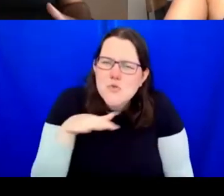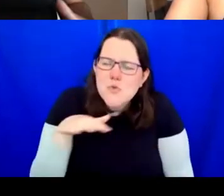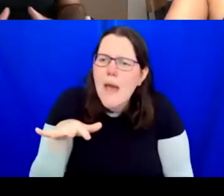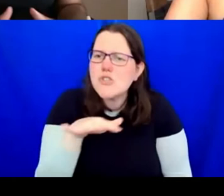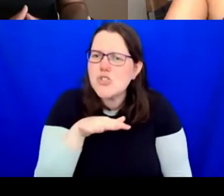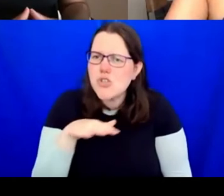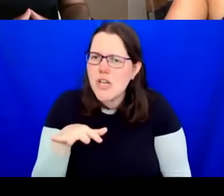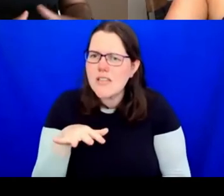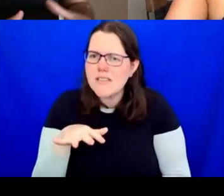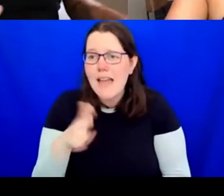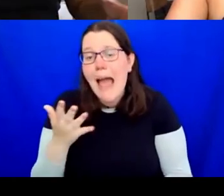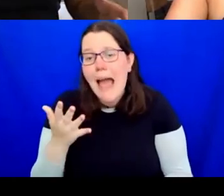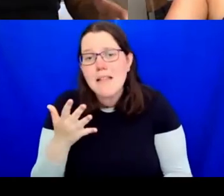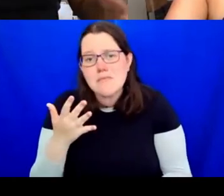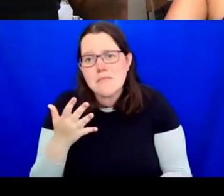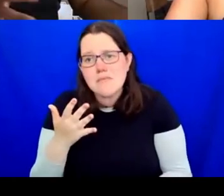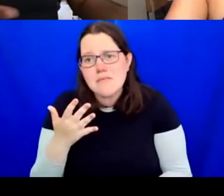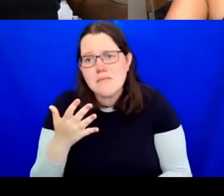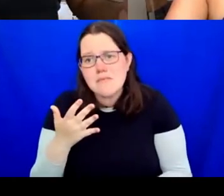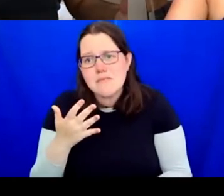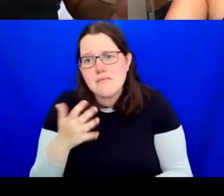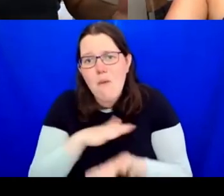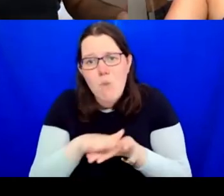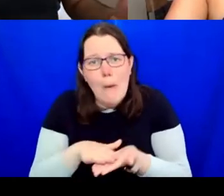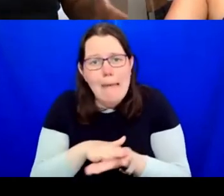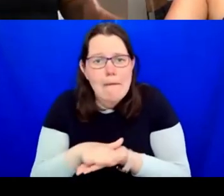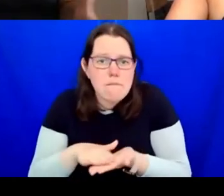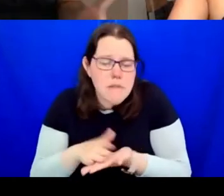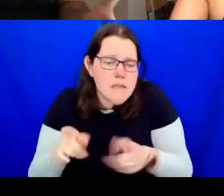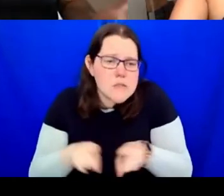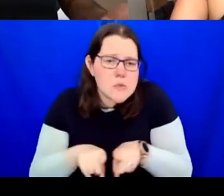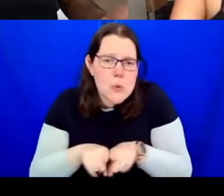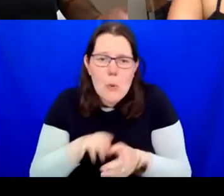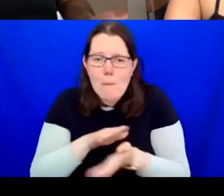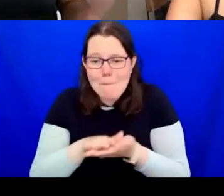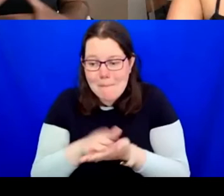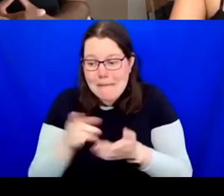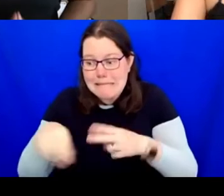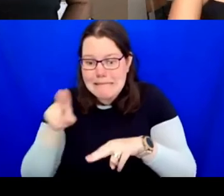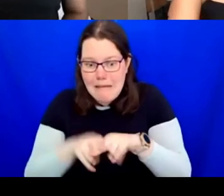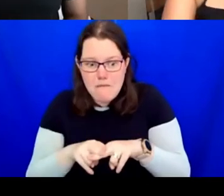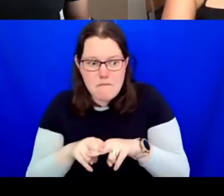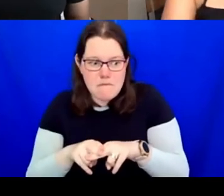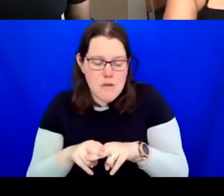forgiveness for things to go wrong because arts are all about taking risks at the end of the day.